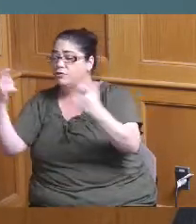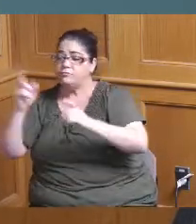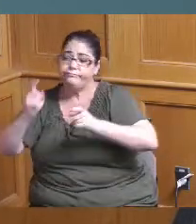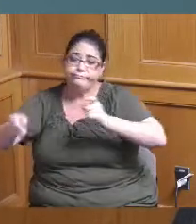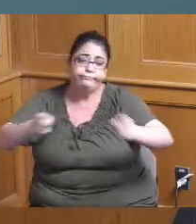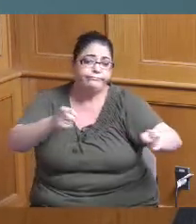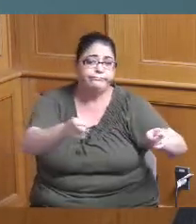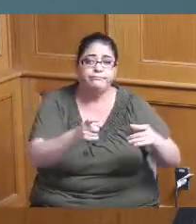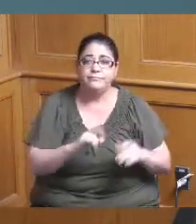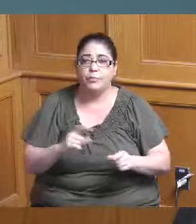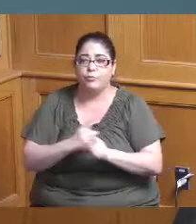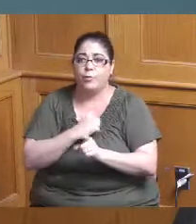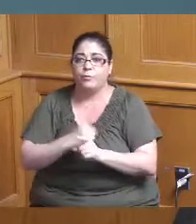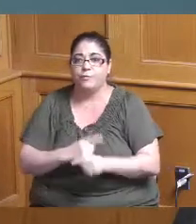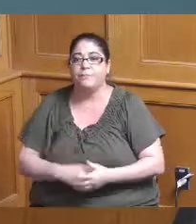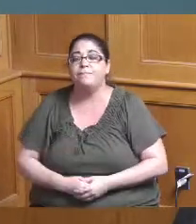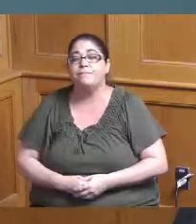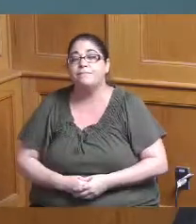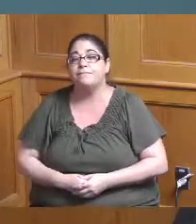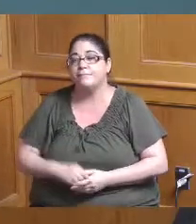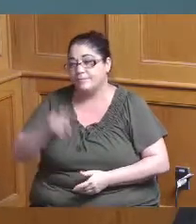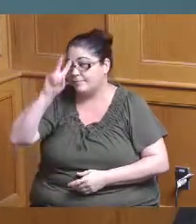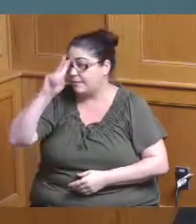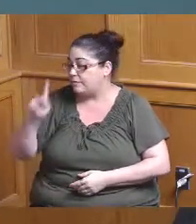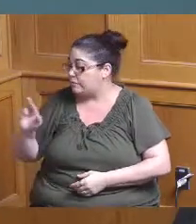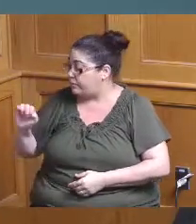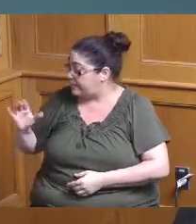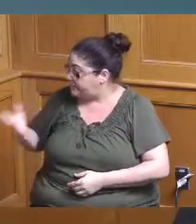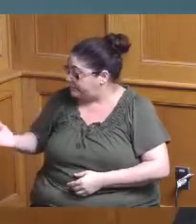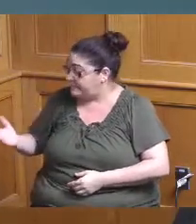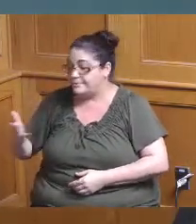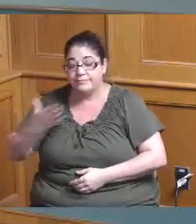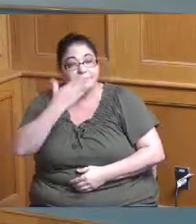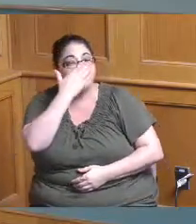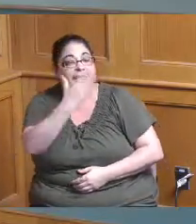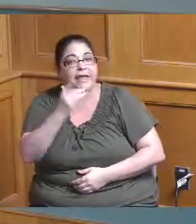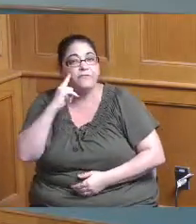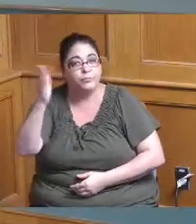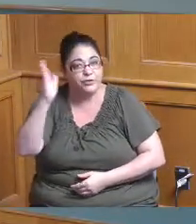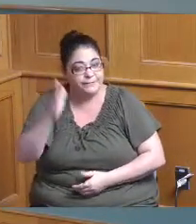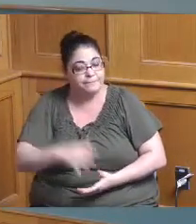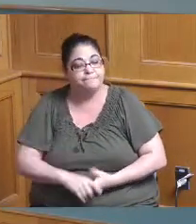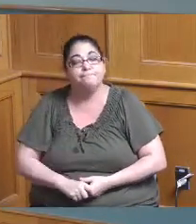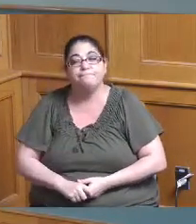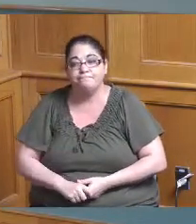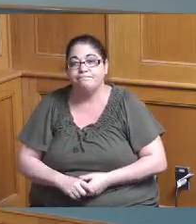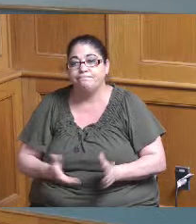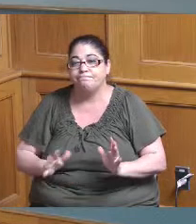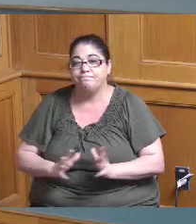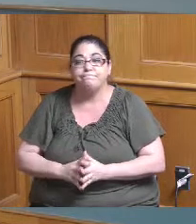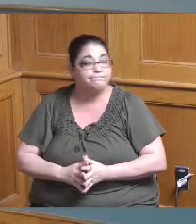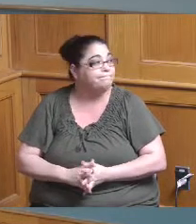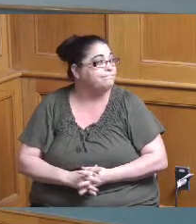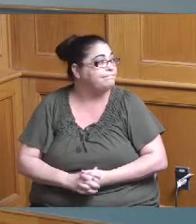so much Vice President Reece just thank you for the presentation so this is this is great thanks